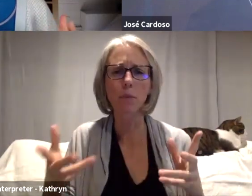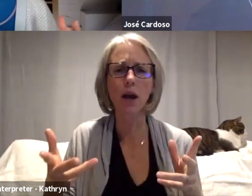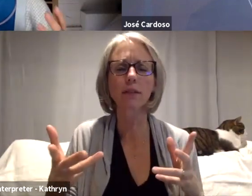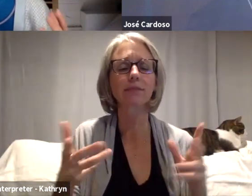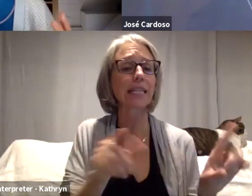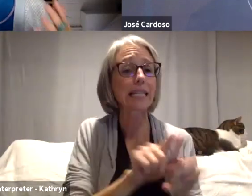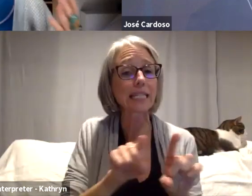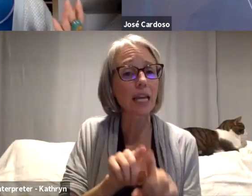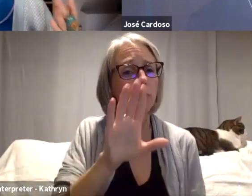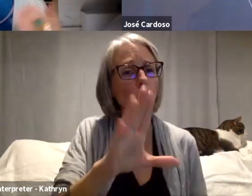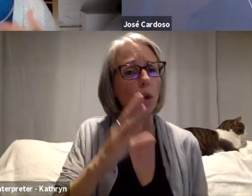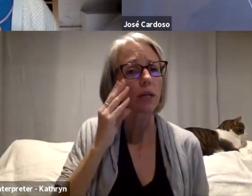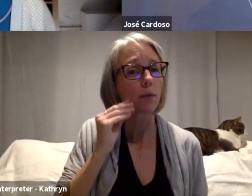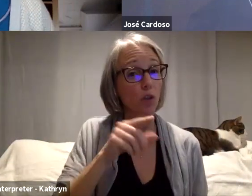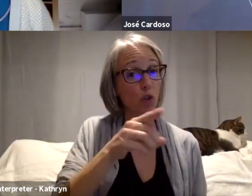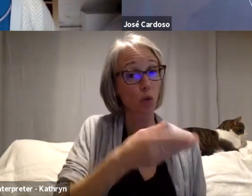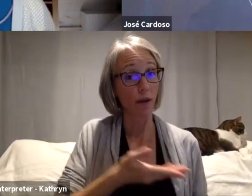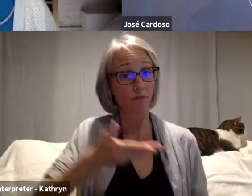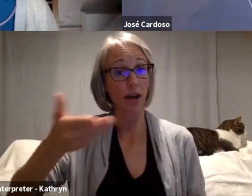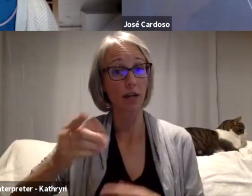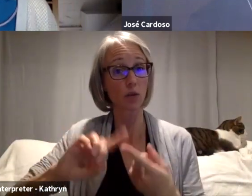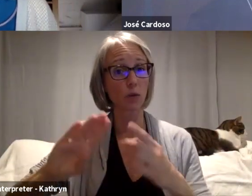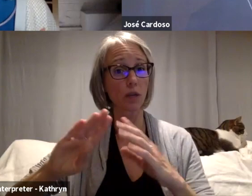And then the series of events where Pedro went missing.